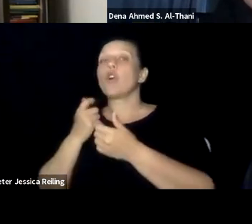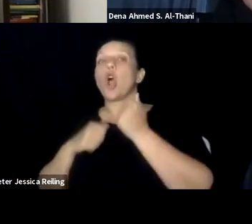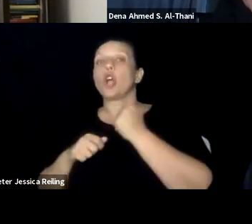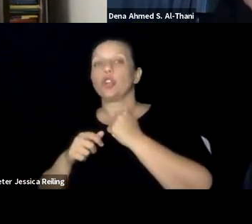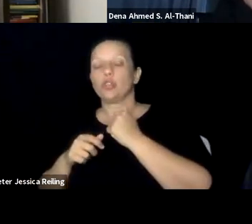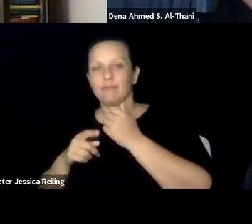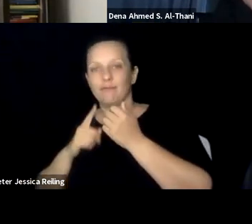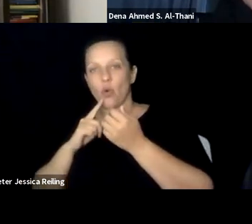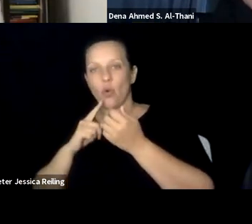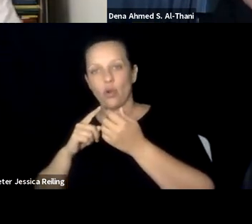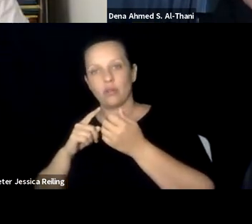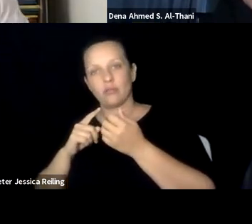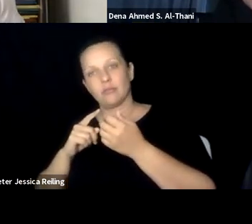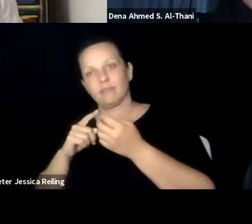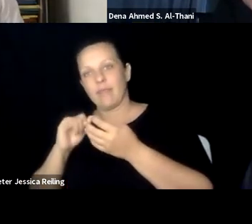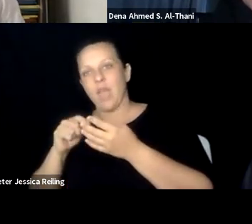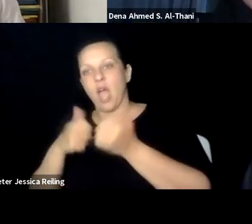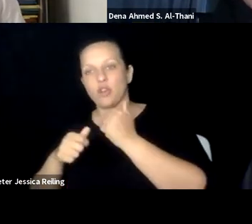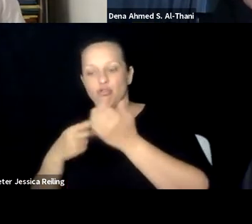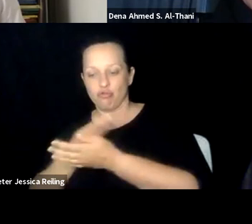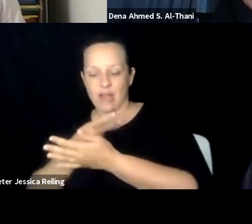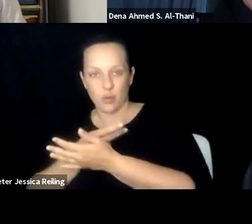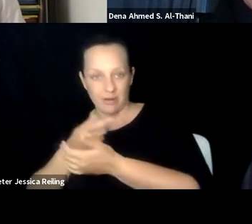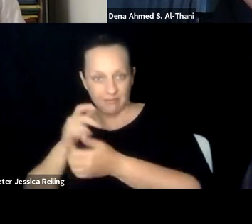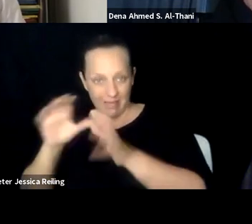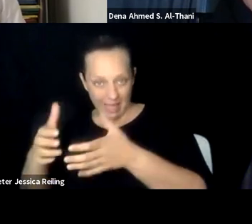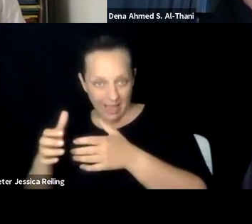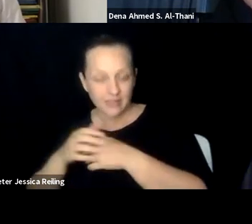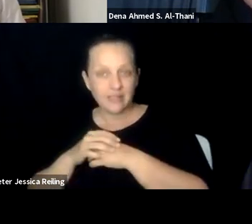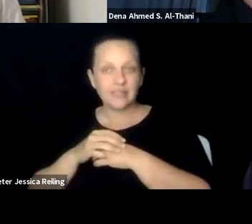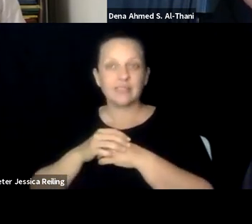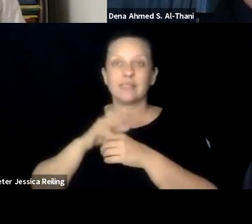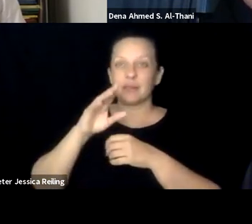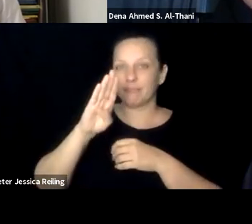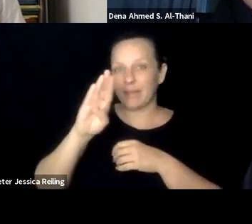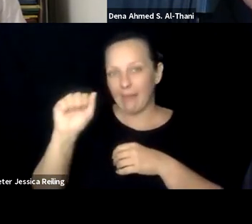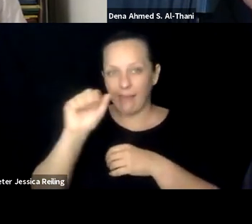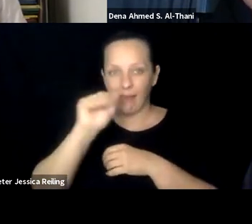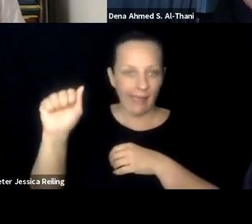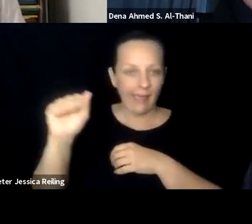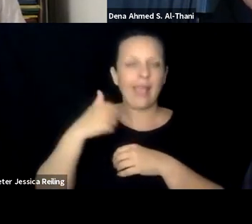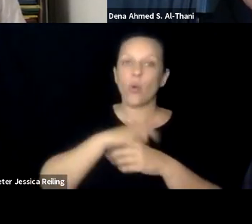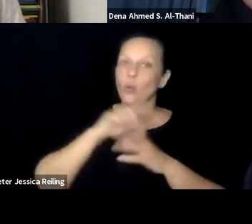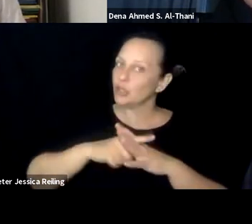So in that fundamentals class, we also do something similar in an undergraduate class so it's not at the end. But there's a requirement for